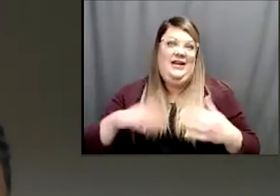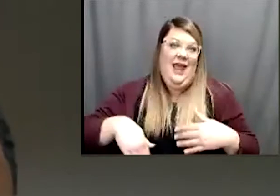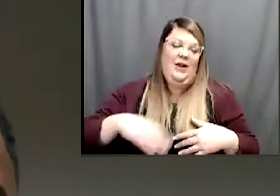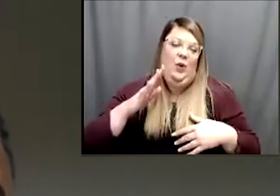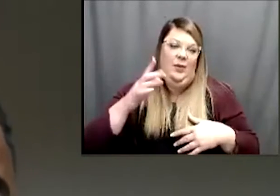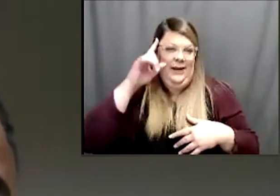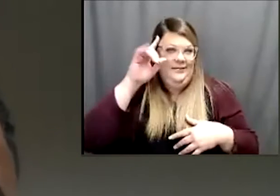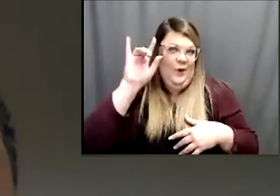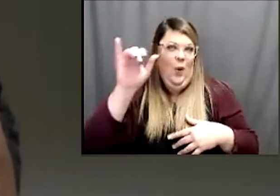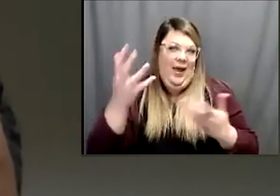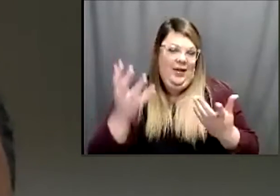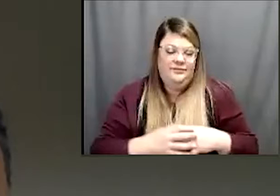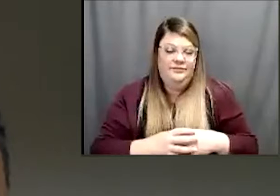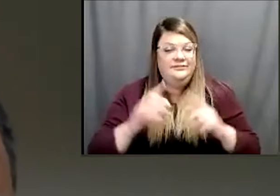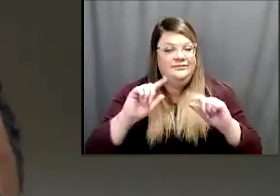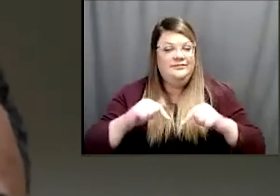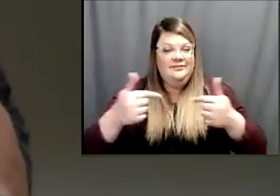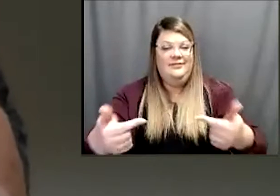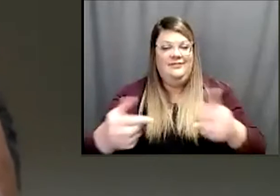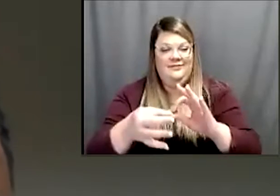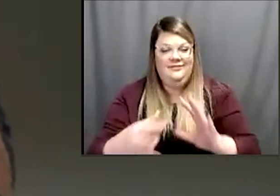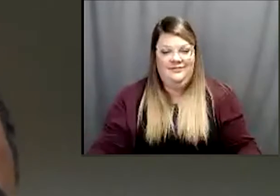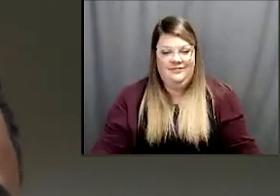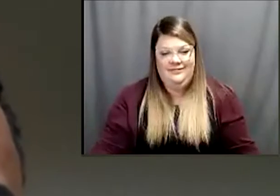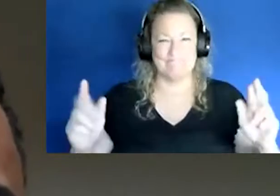you know as you see across the country there's been a rise in the number of cases